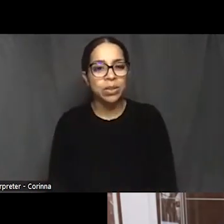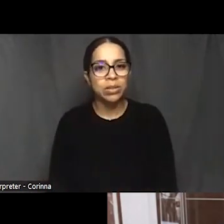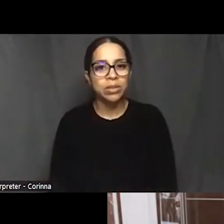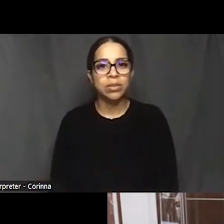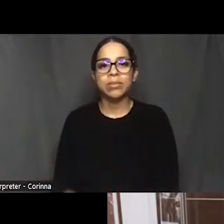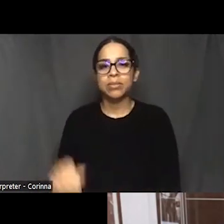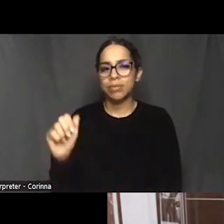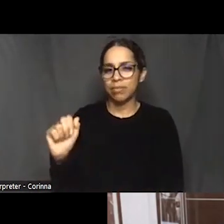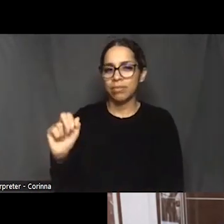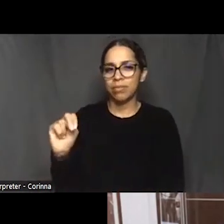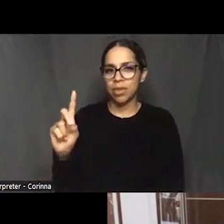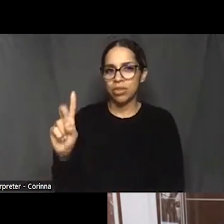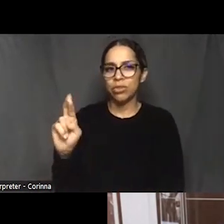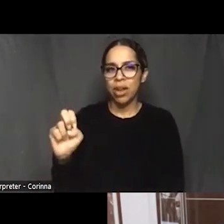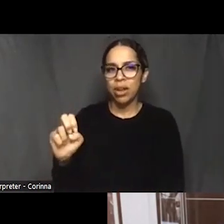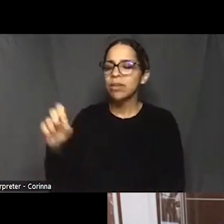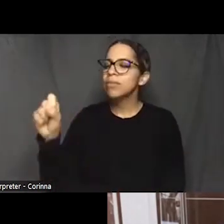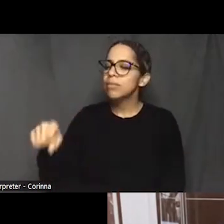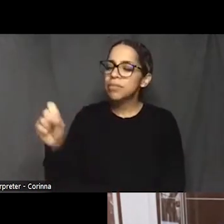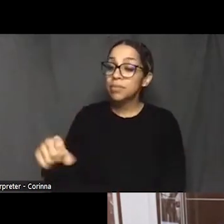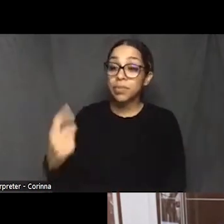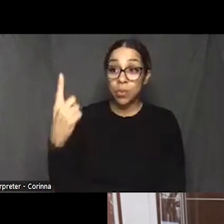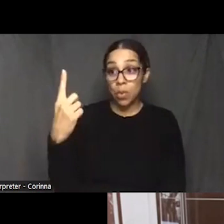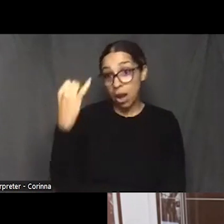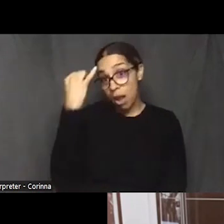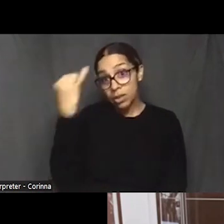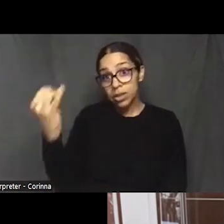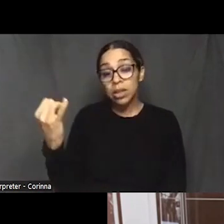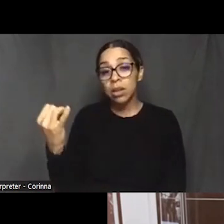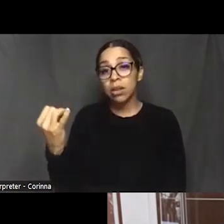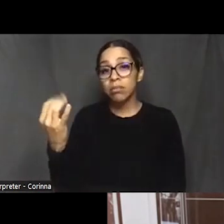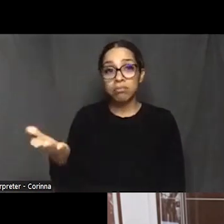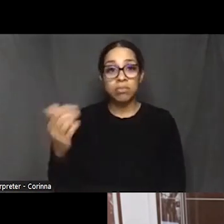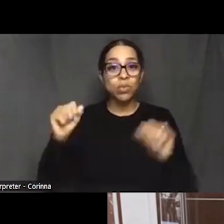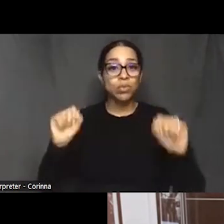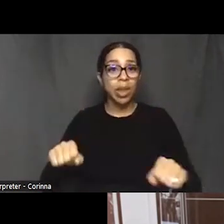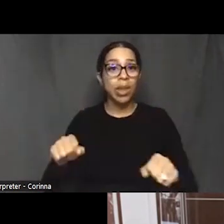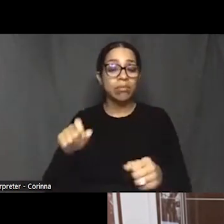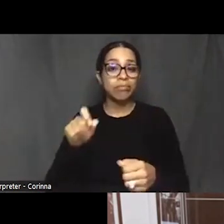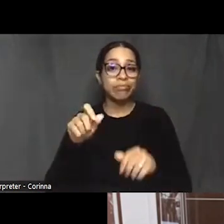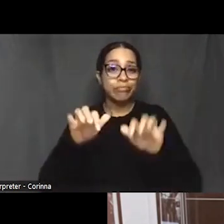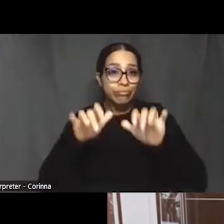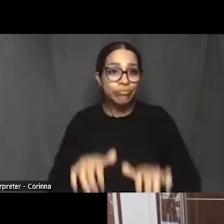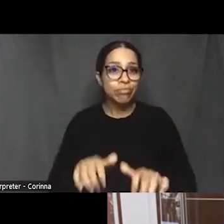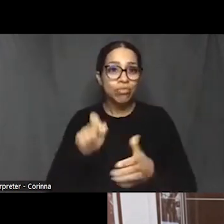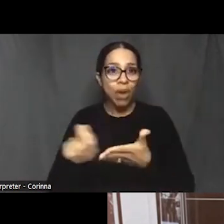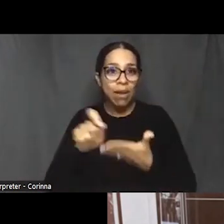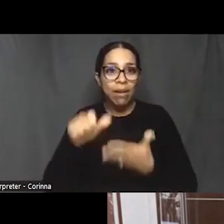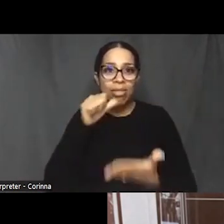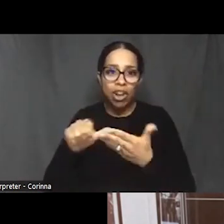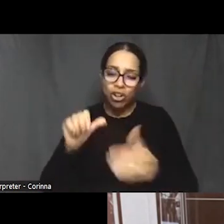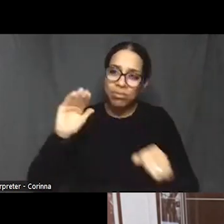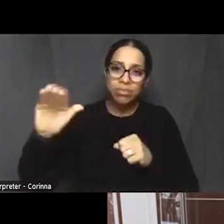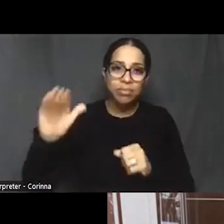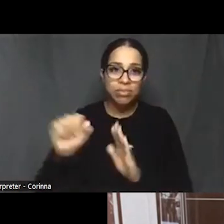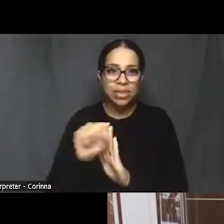I think one of the things you can do is, is write your representatives, your state representatives, you delegates, your senators, reach